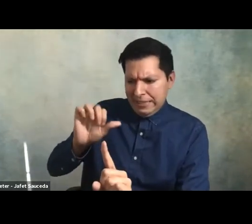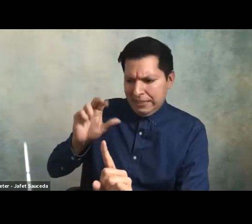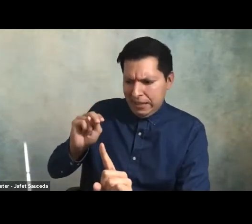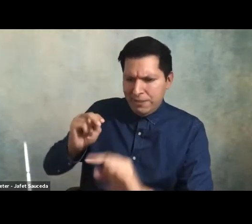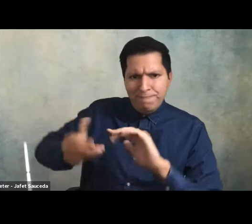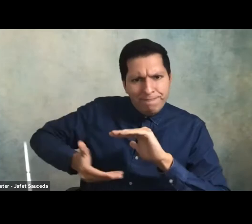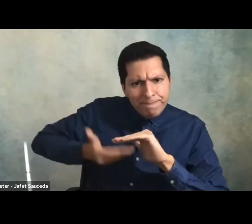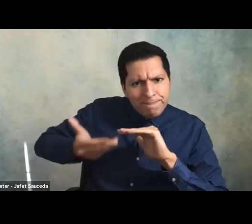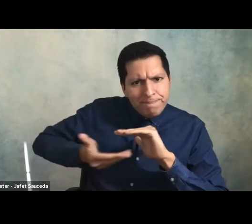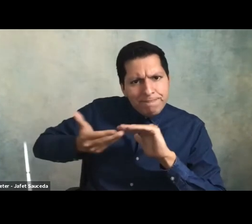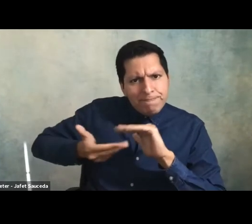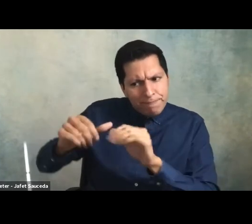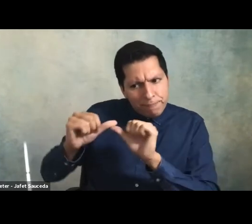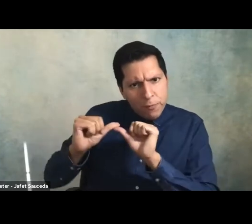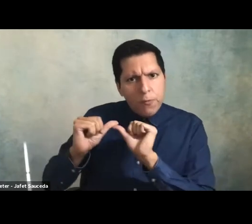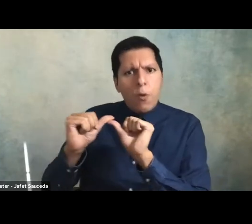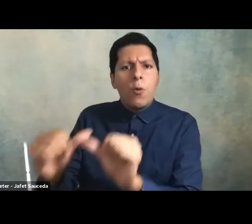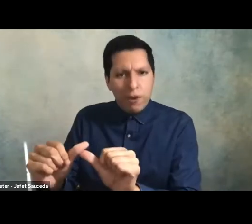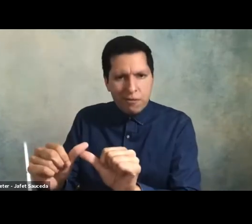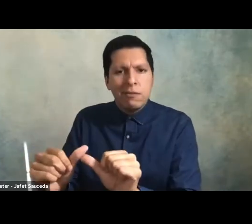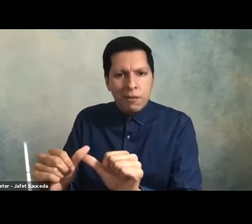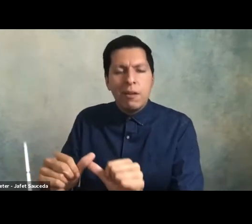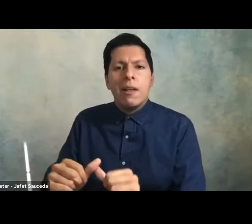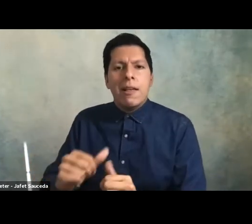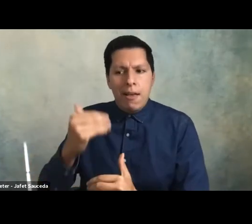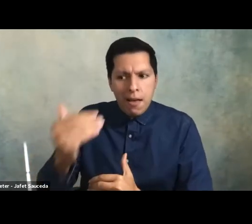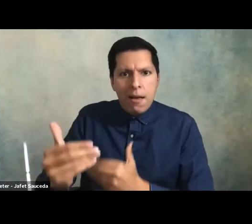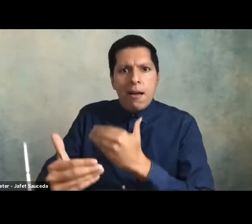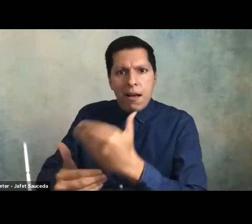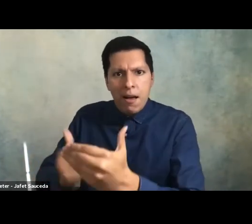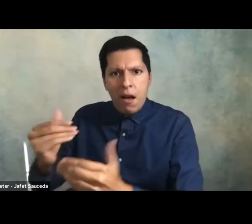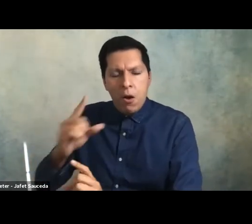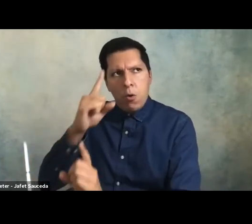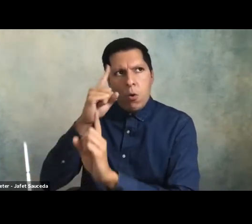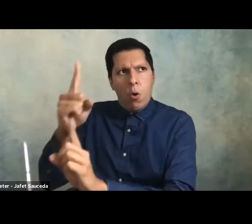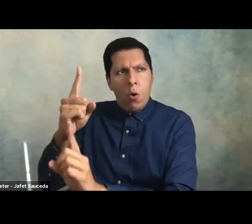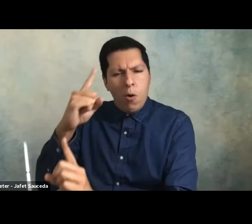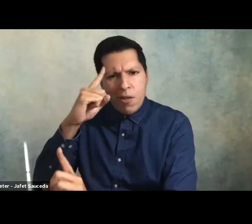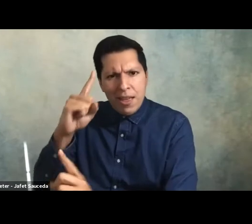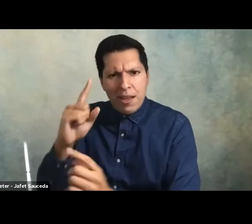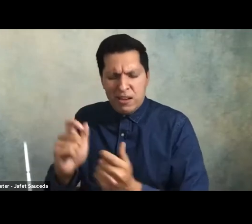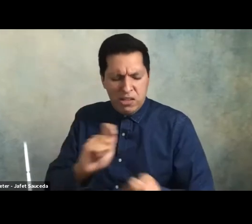and really um continuously think about how we enact change on our campus